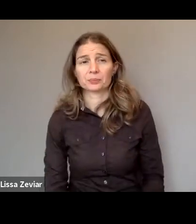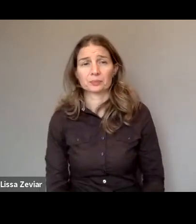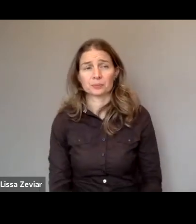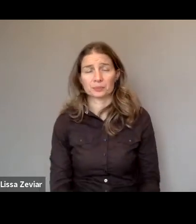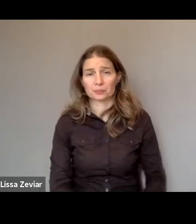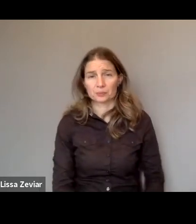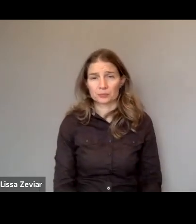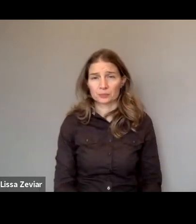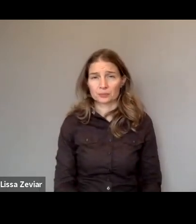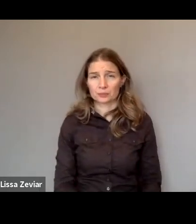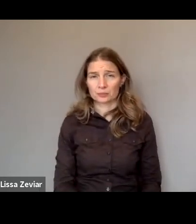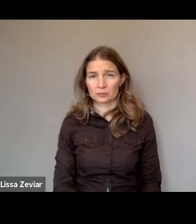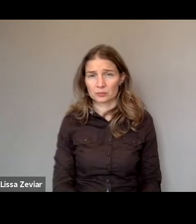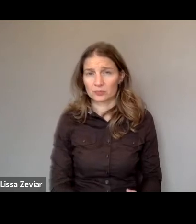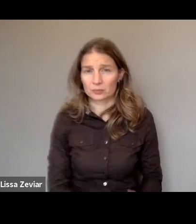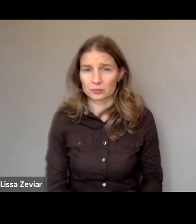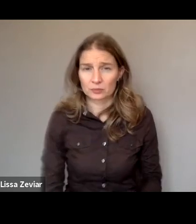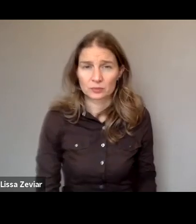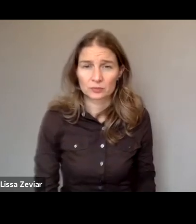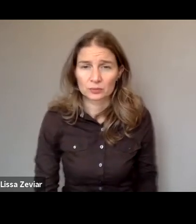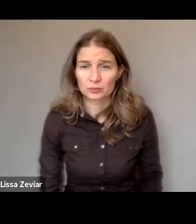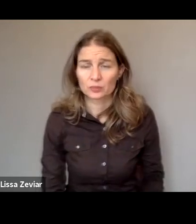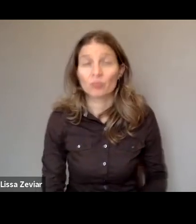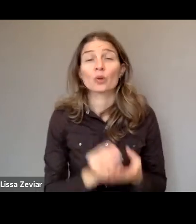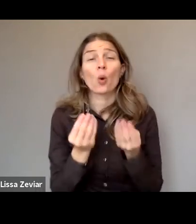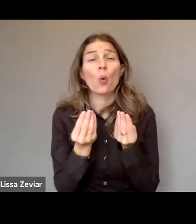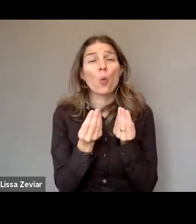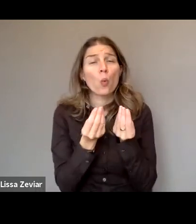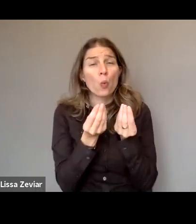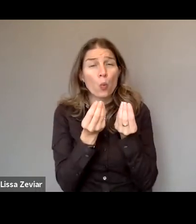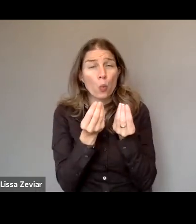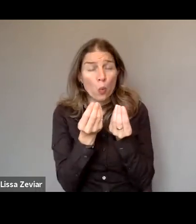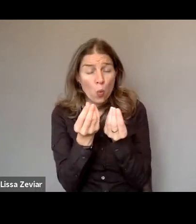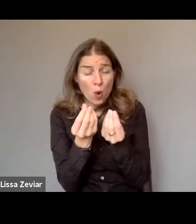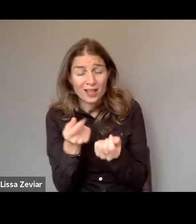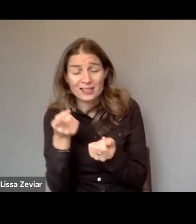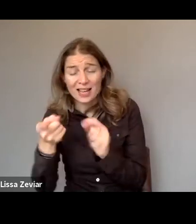Qualitative data from the hotline show that 35% of reported violence occurs